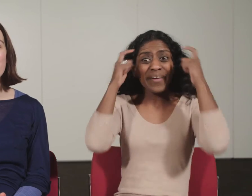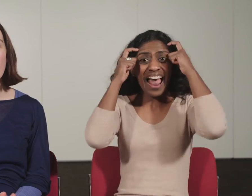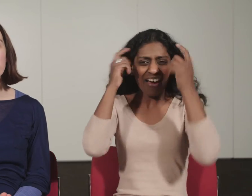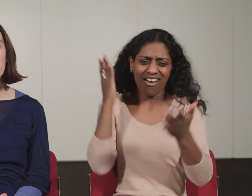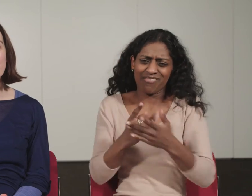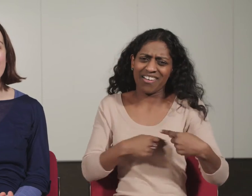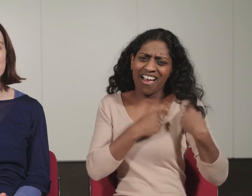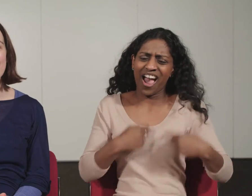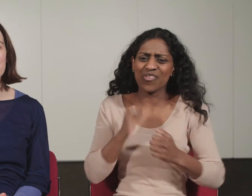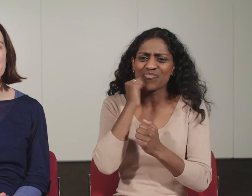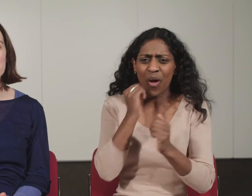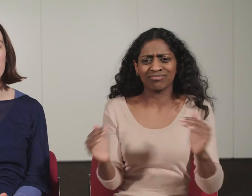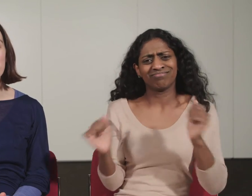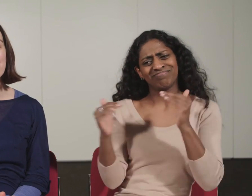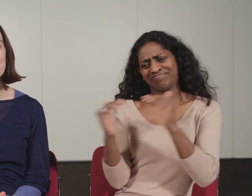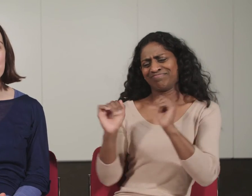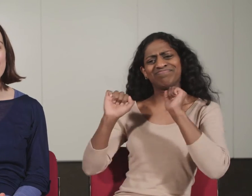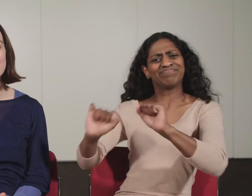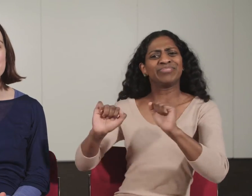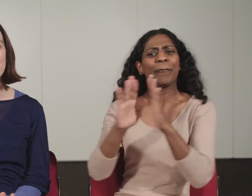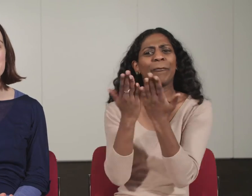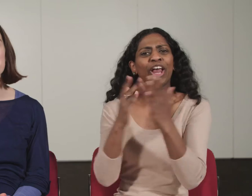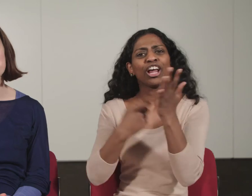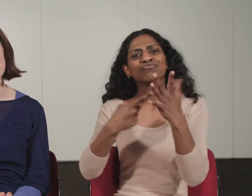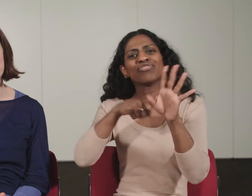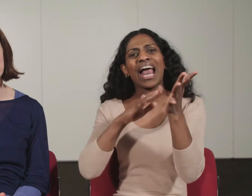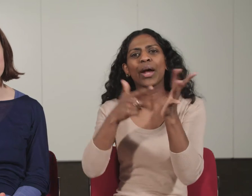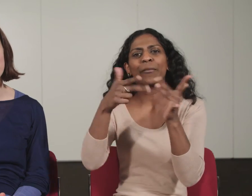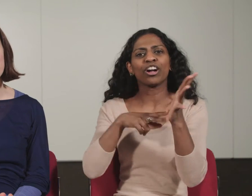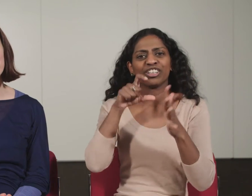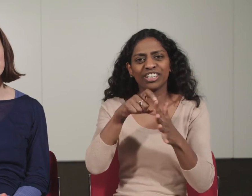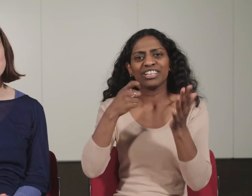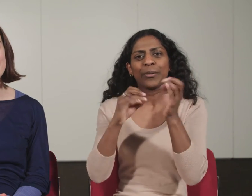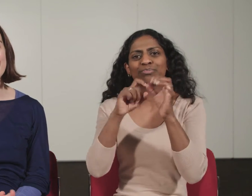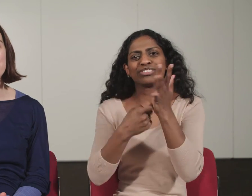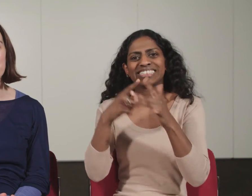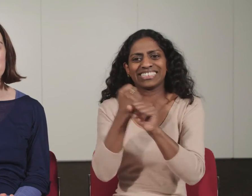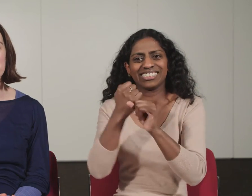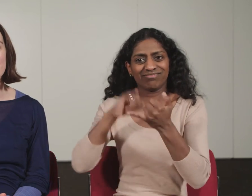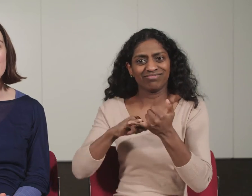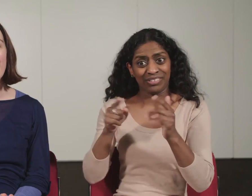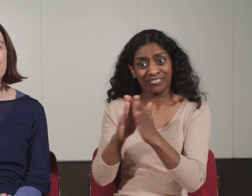a heartwarming adaptation of Raymond Briggs’s magical picture book, full of dazzling puppetry,